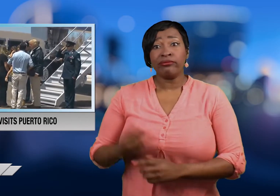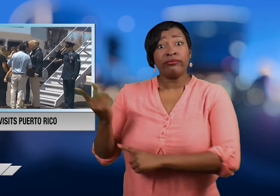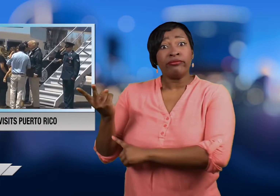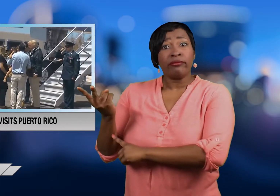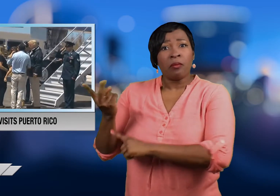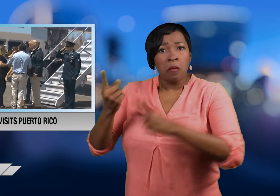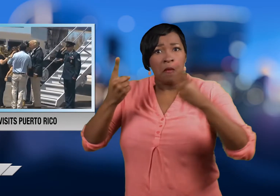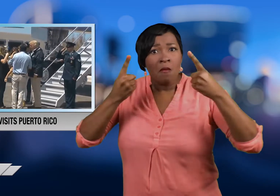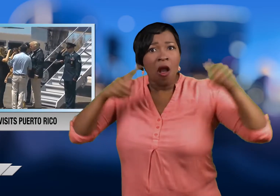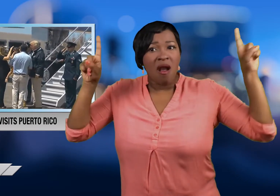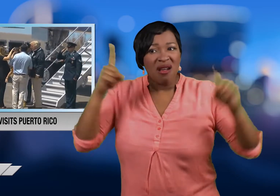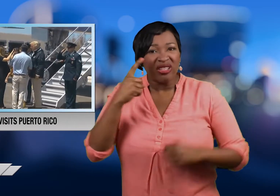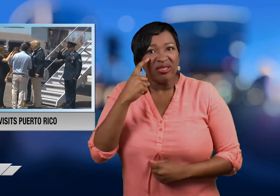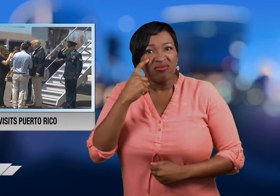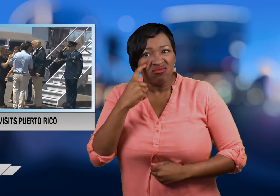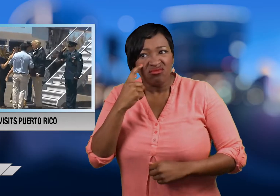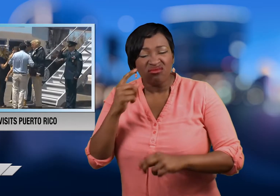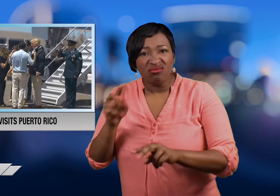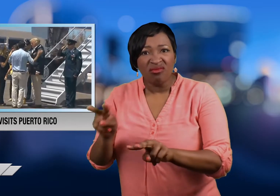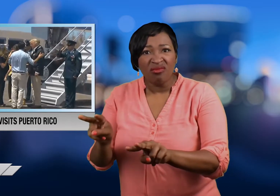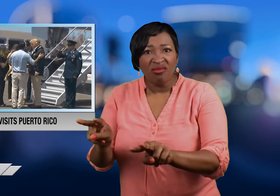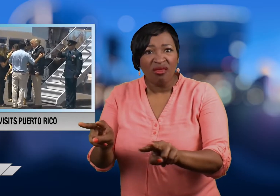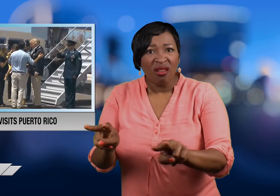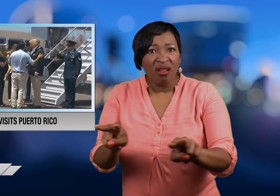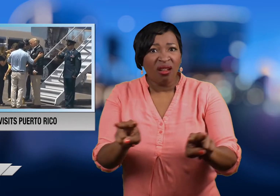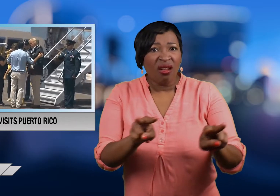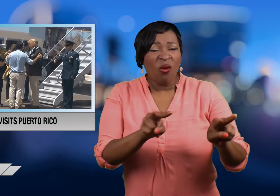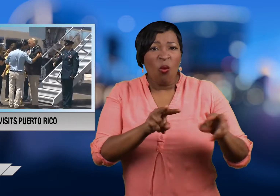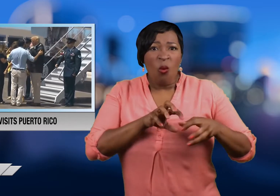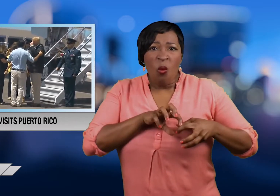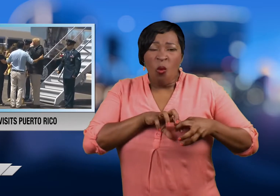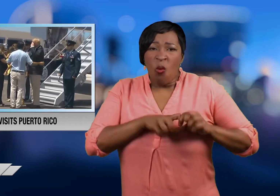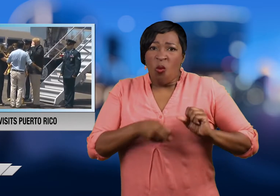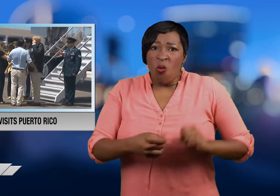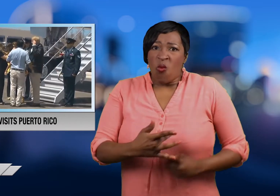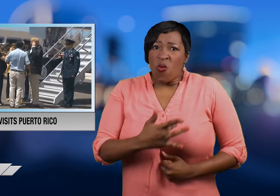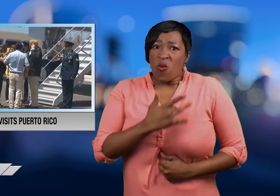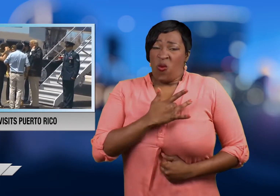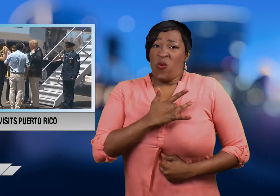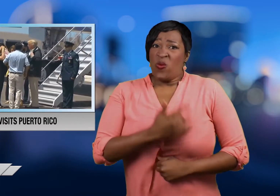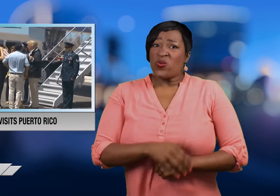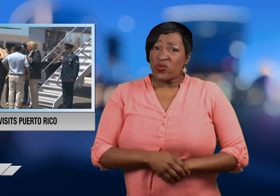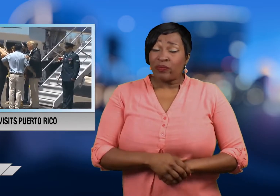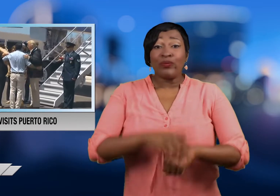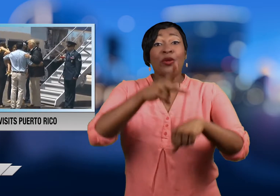The two of them got to see the destruction firsthand.